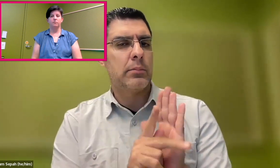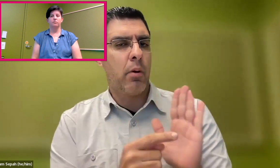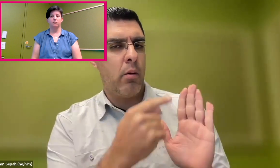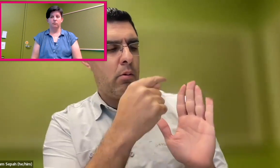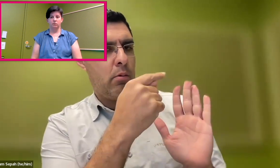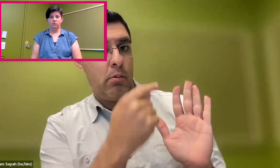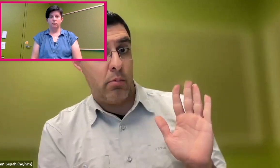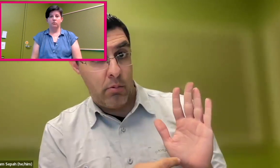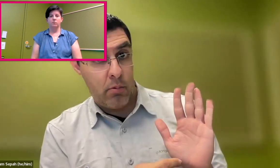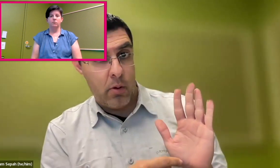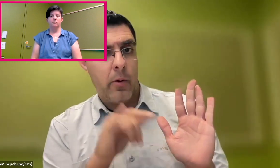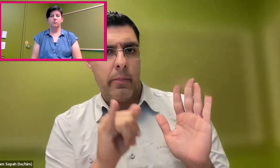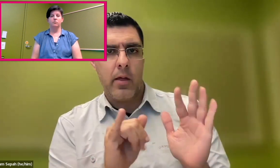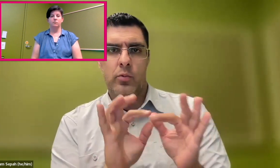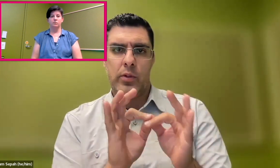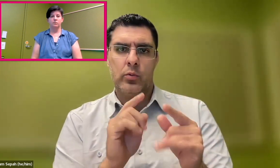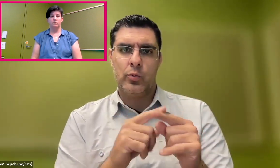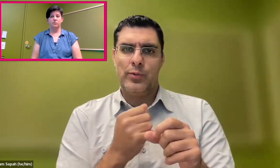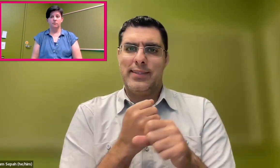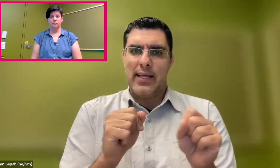on the best practices when it comes to AI